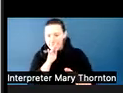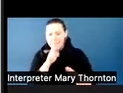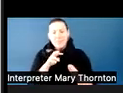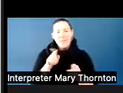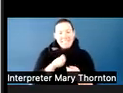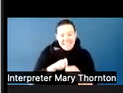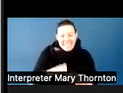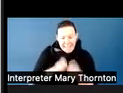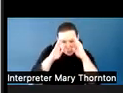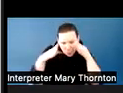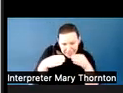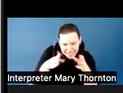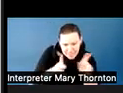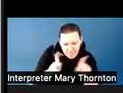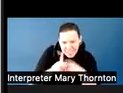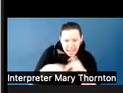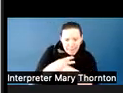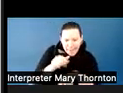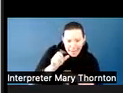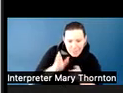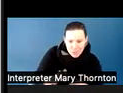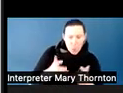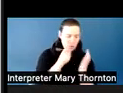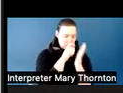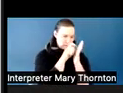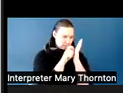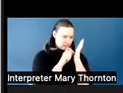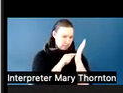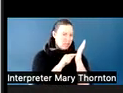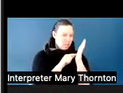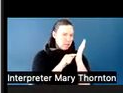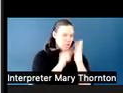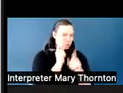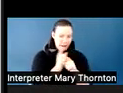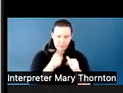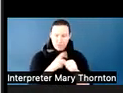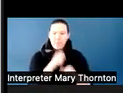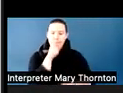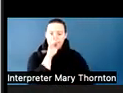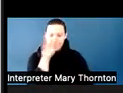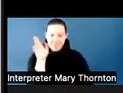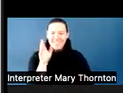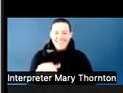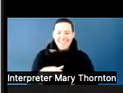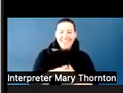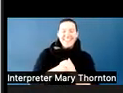the first time. And then we have others who may fly by the seat of their pants,